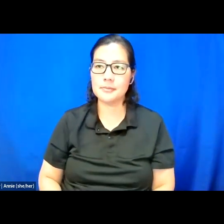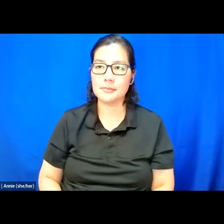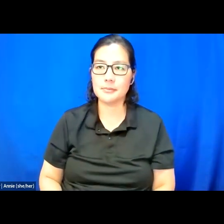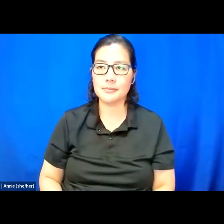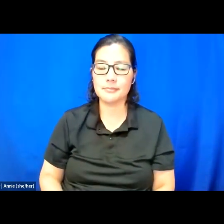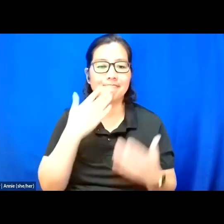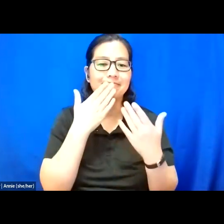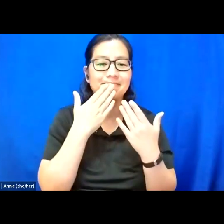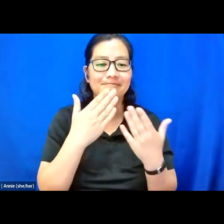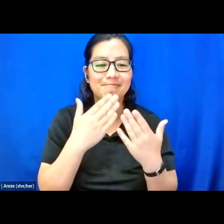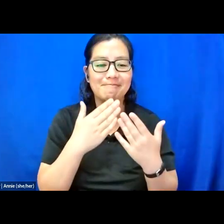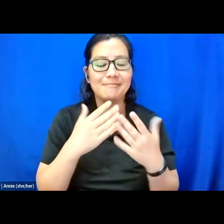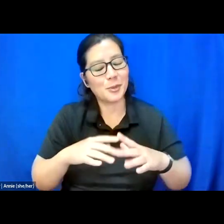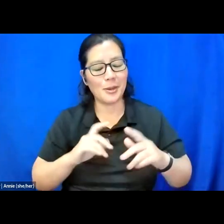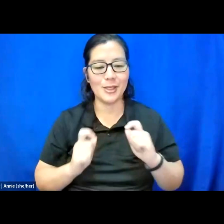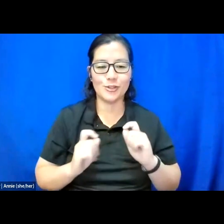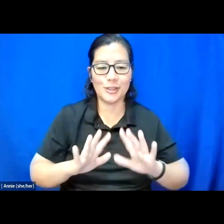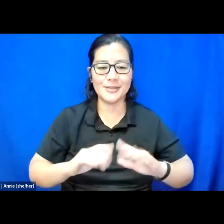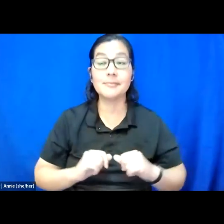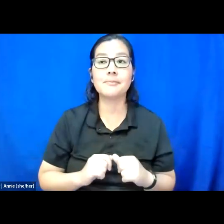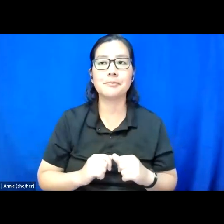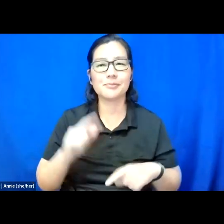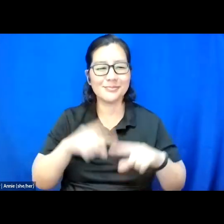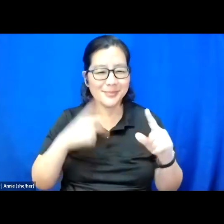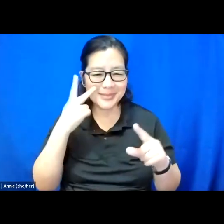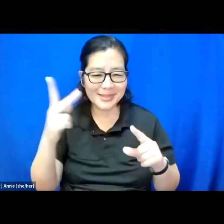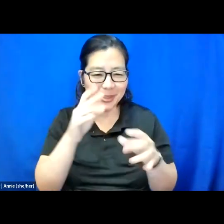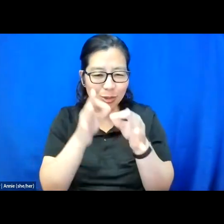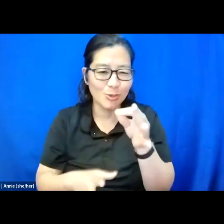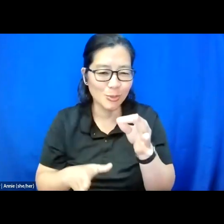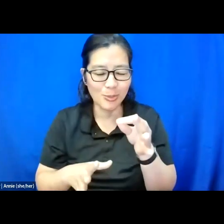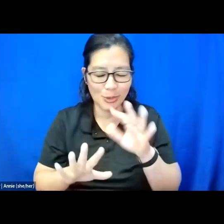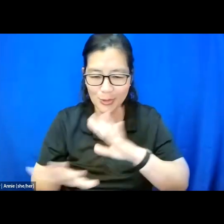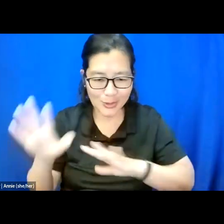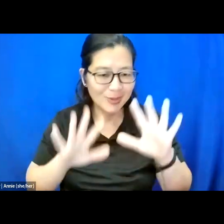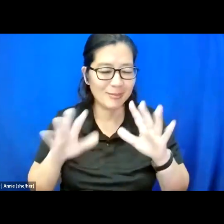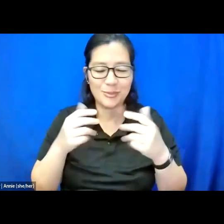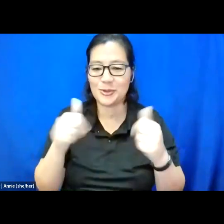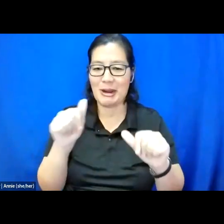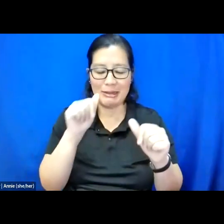Thank you. While I adjust, I could not see the interpreter and am trying to check my speed.